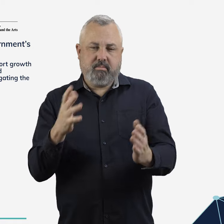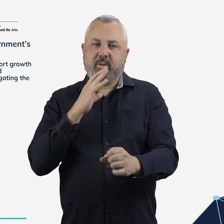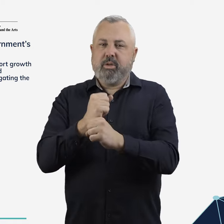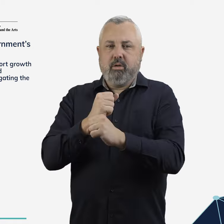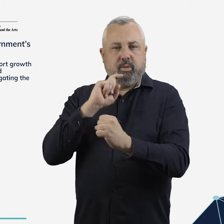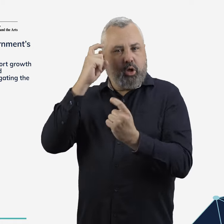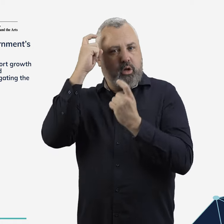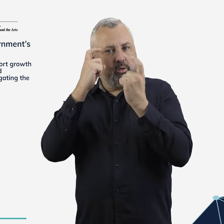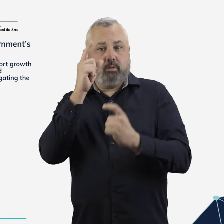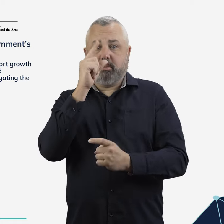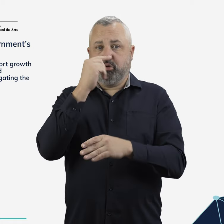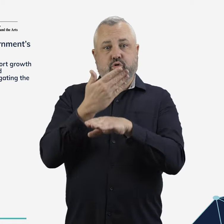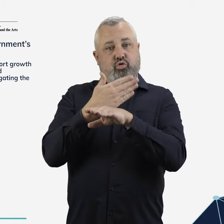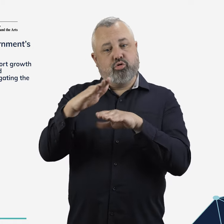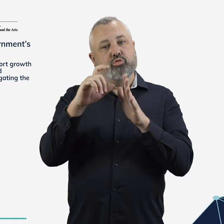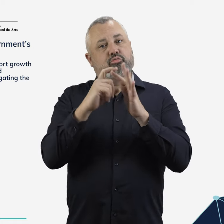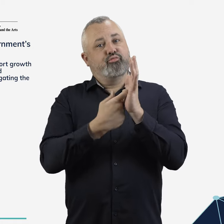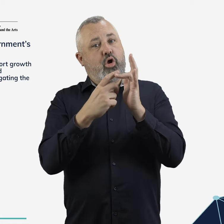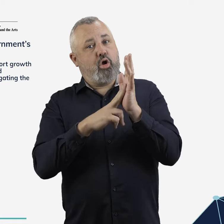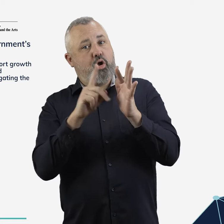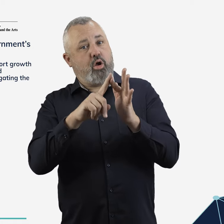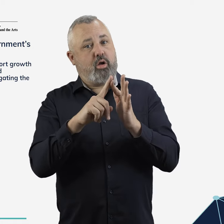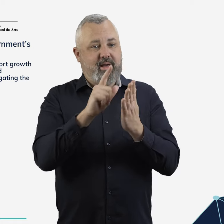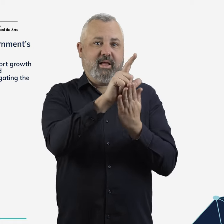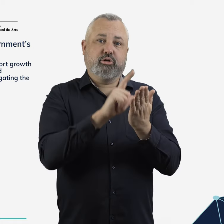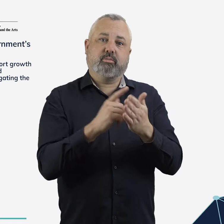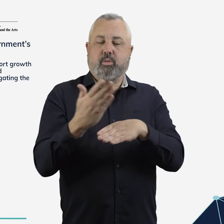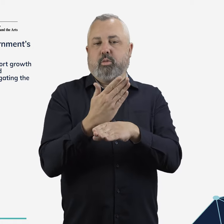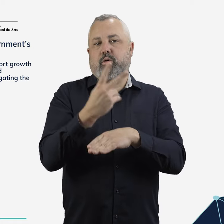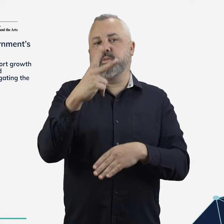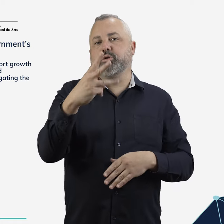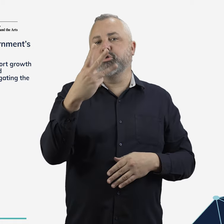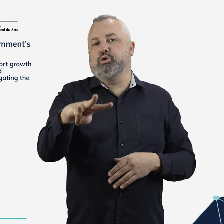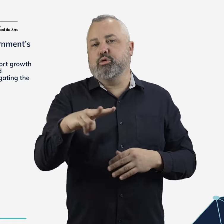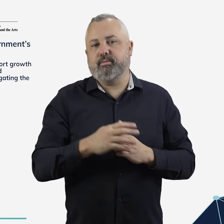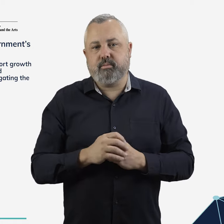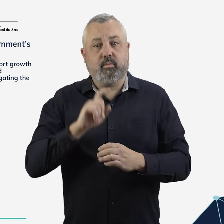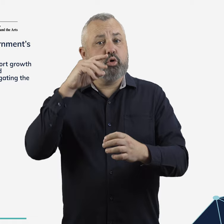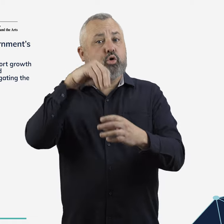The government will consider options to introduce new drone legislation by 2030 – related to